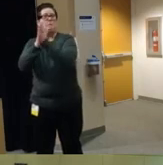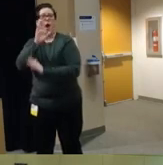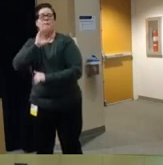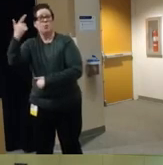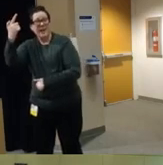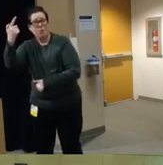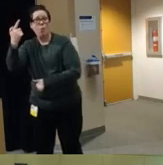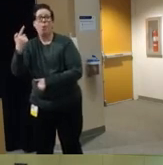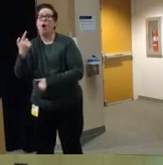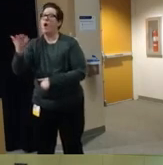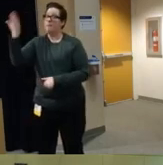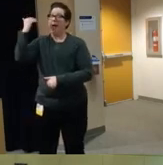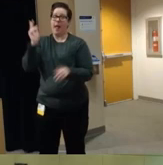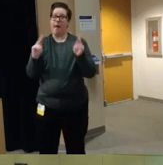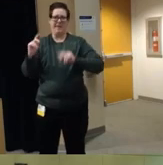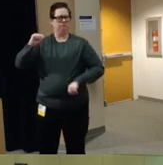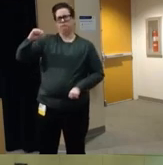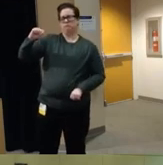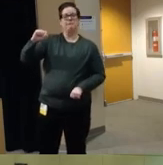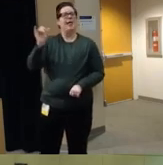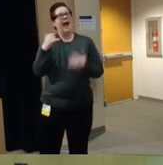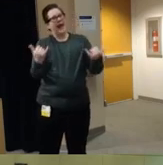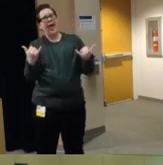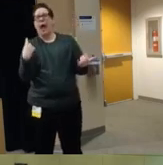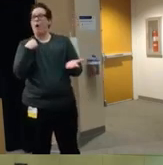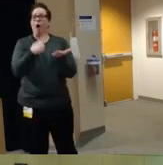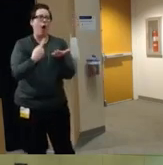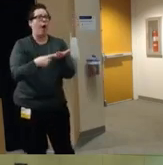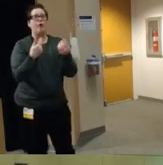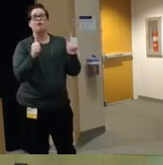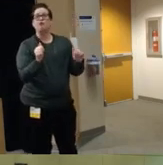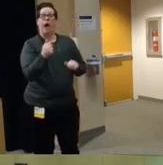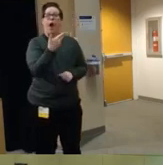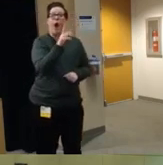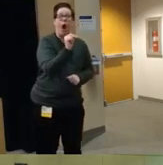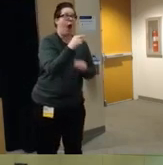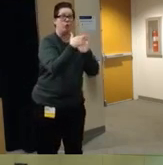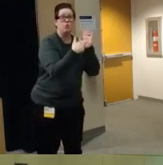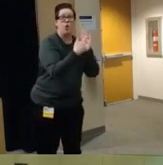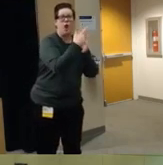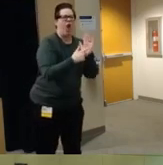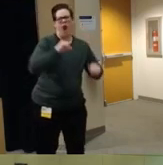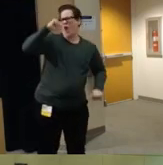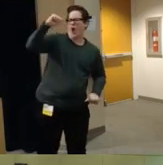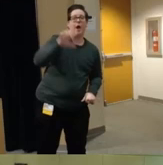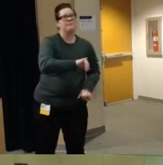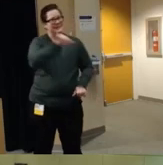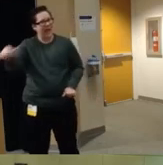back um at the time much like we see when we try to implement um firearm policies in the US um the